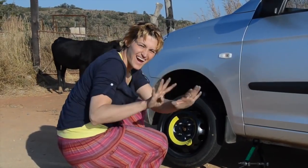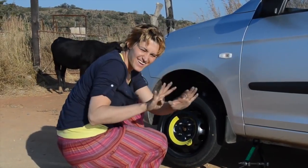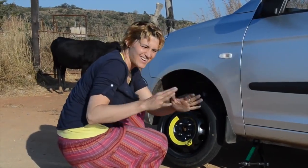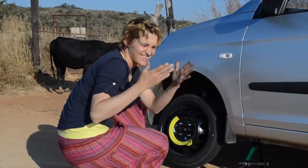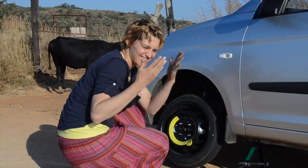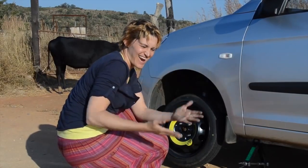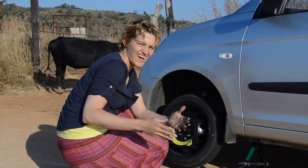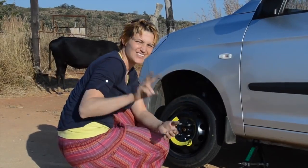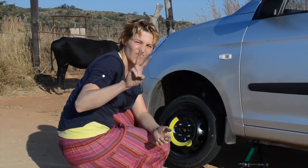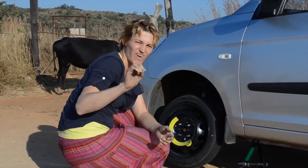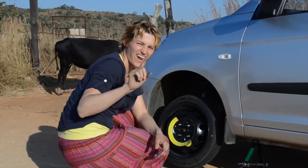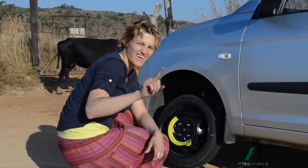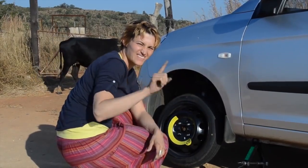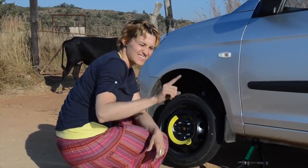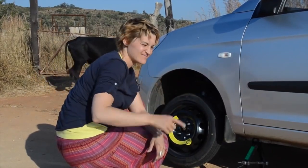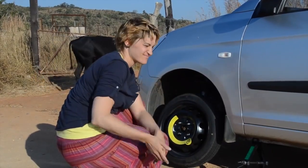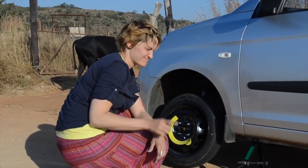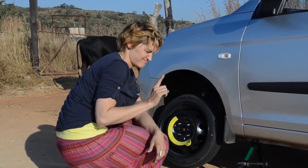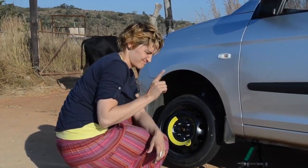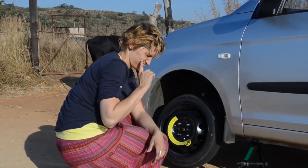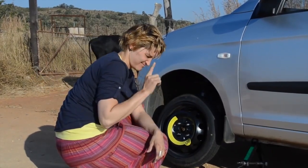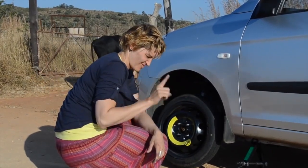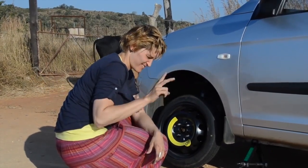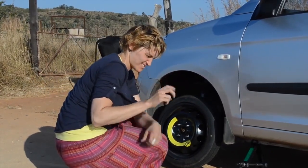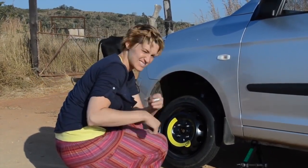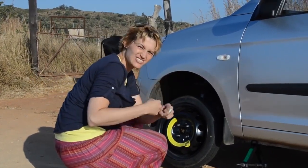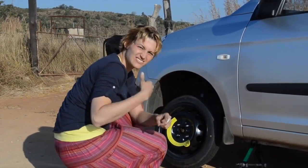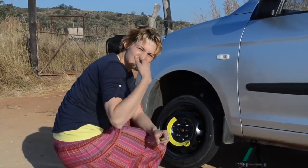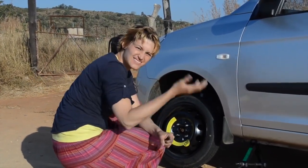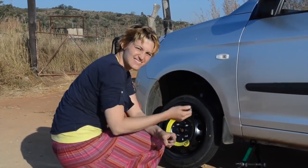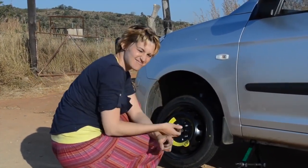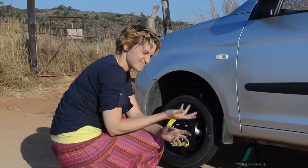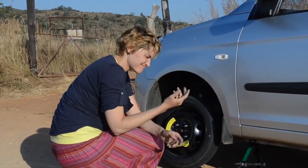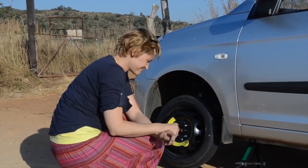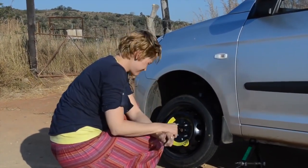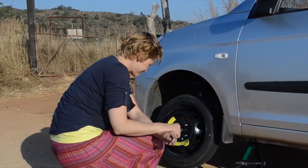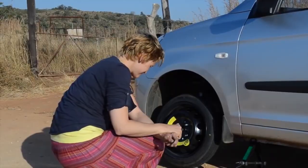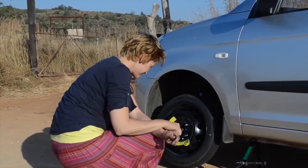in Australia and got a flat tire. That was in 1999. Now it is 2011, 12 years later.